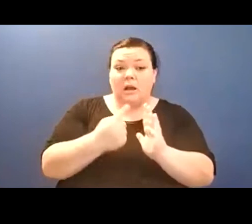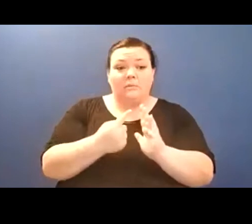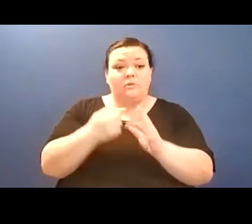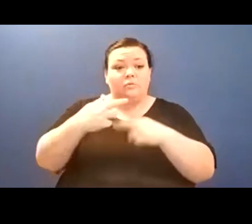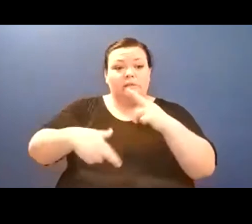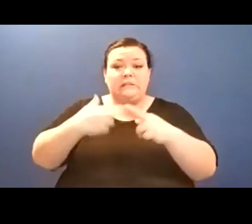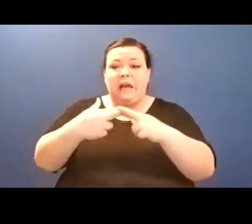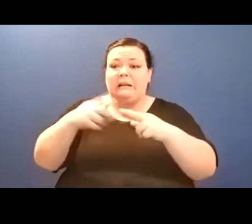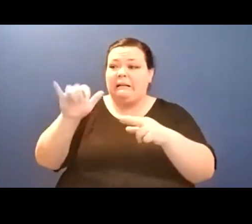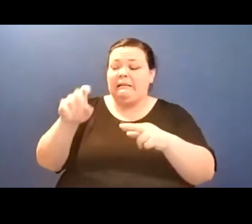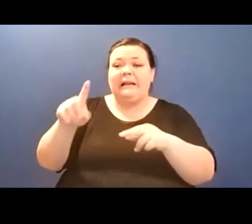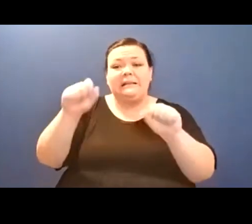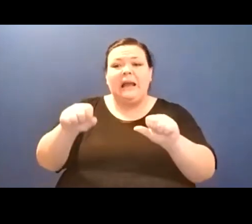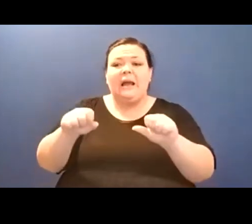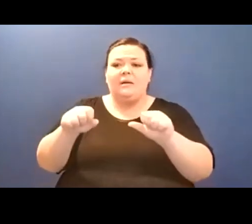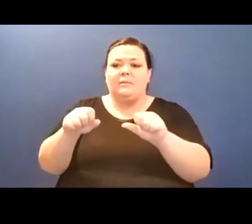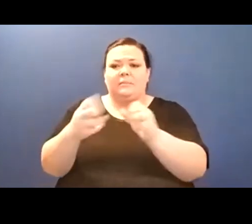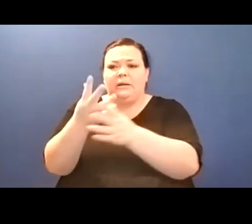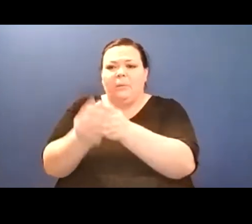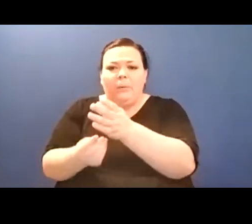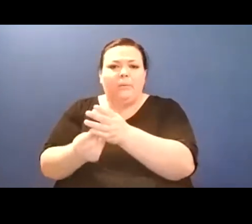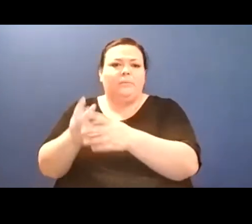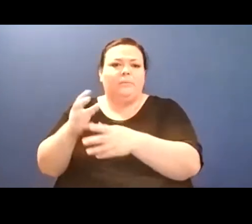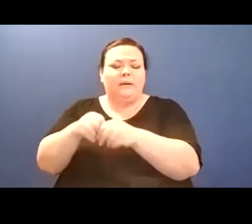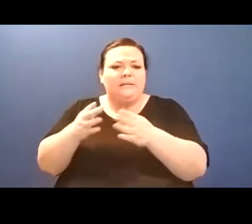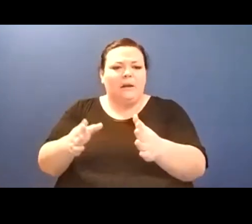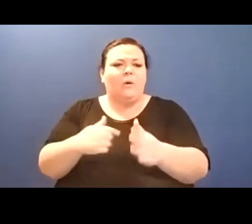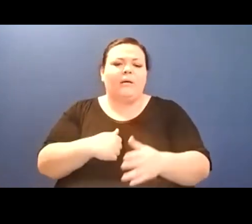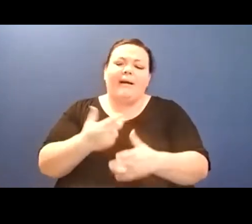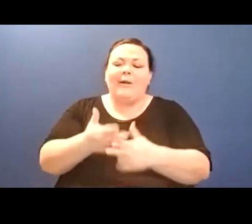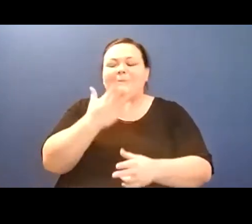what it is like/ to hear bombs lurking beneath the singing of birds,/ what it is like to hear